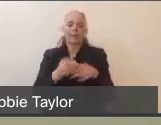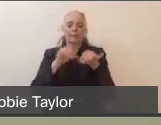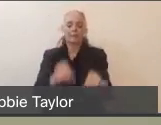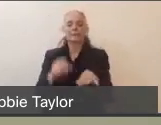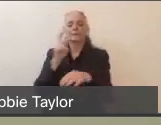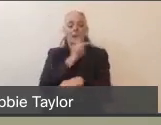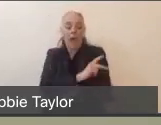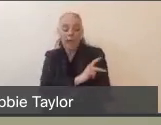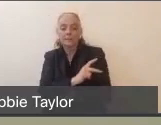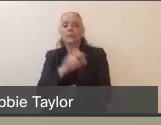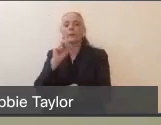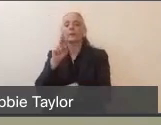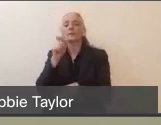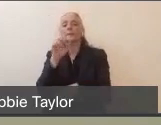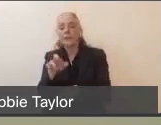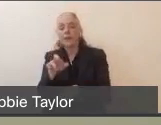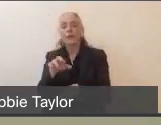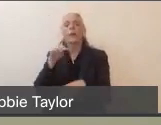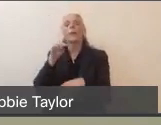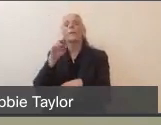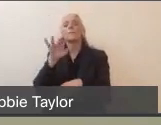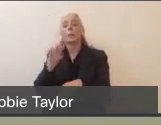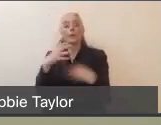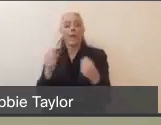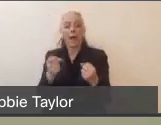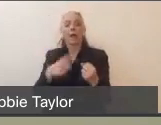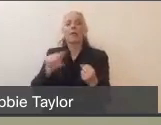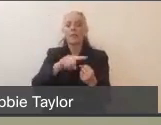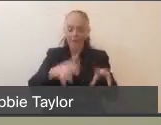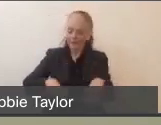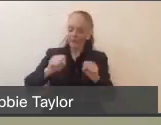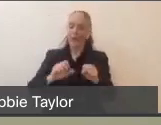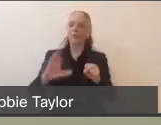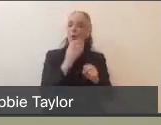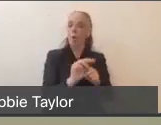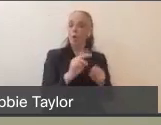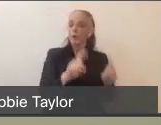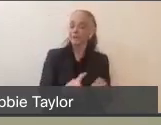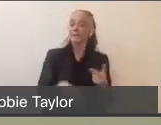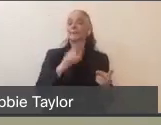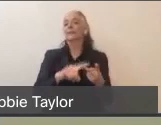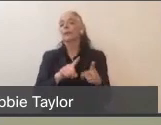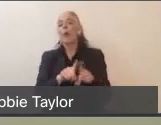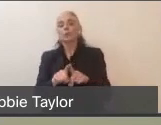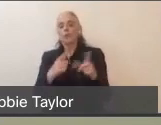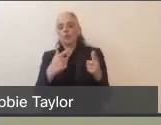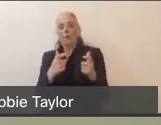go online with their own testing. We've seen the introduction of rapid testing in our community. And we're also starting to see now the introduction of antibody testing.